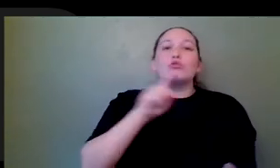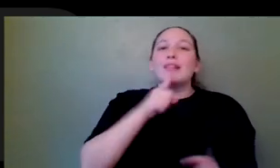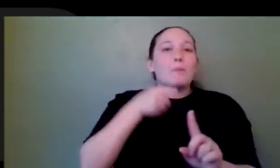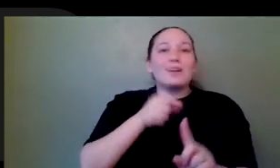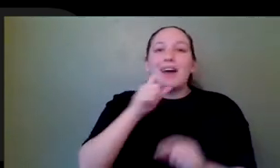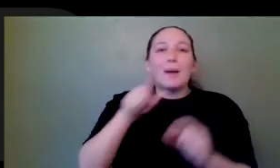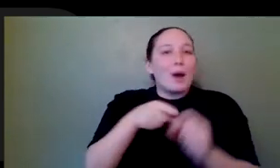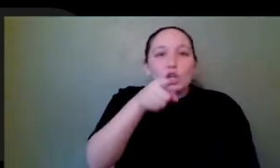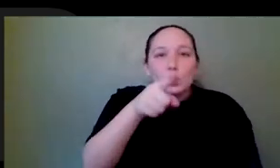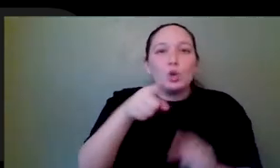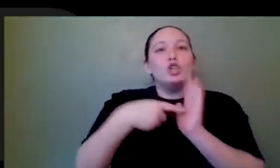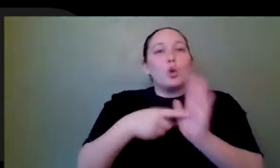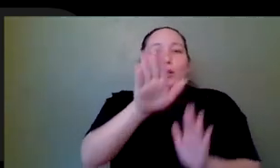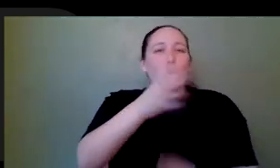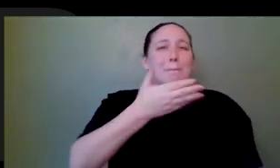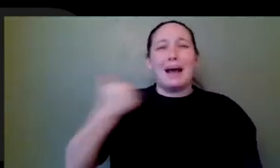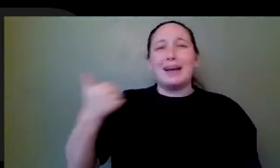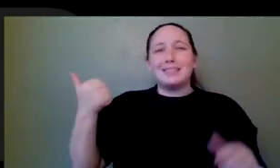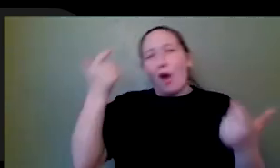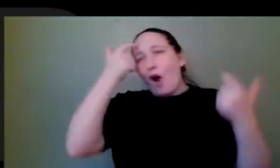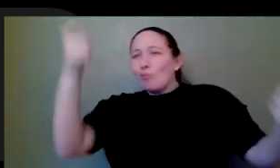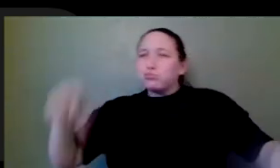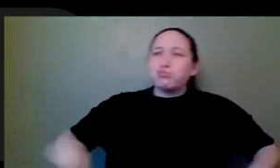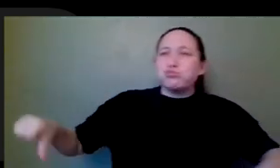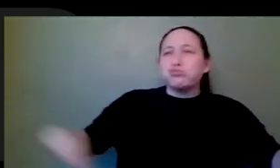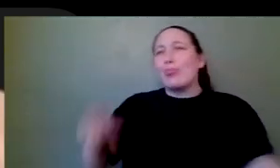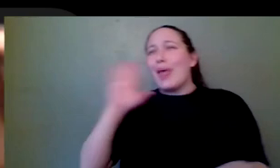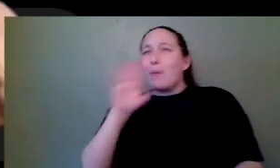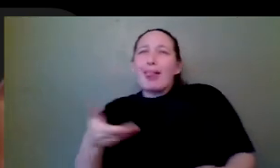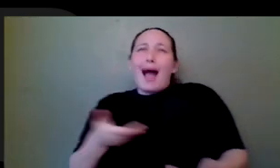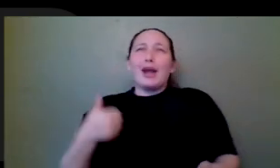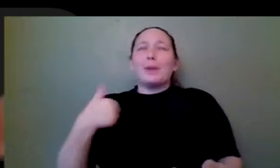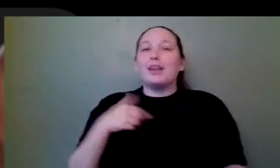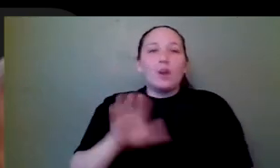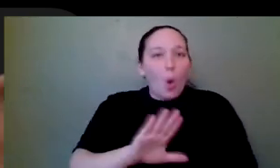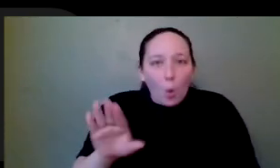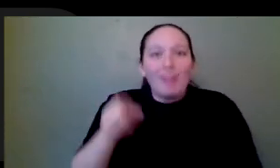like, oh, I'm just good at game design. They're going to hire me like now. Do they want to they want a steering wheel. Are you the best steering